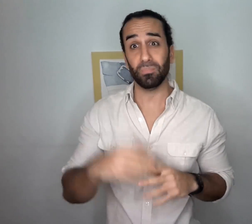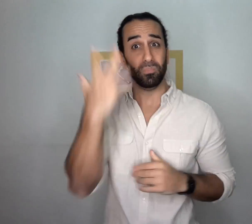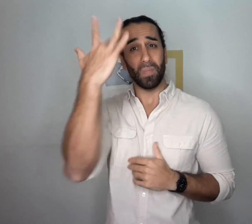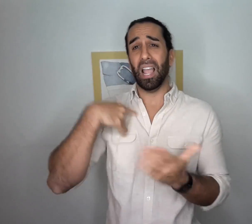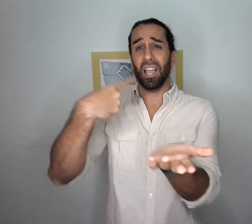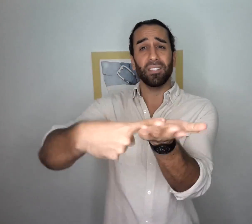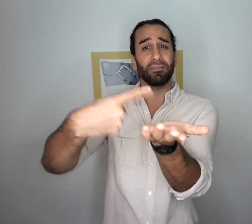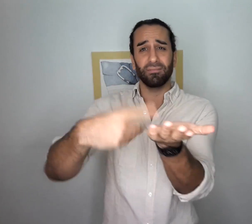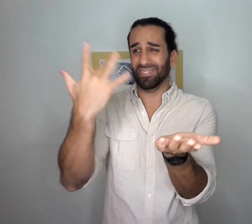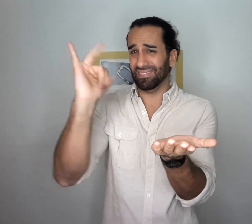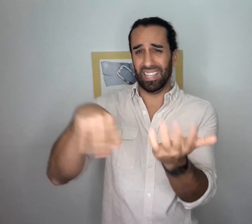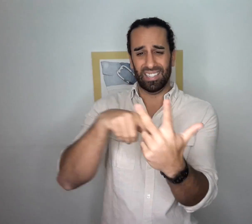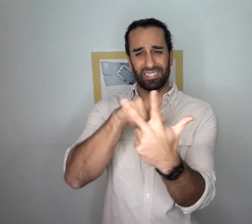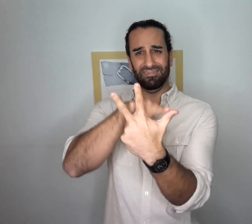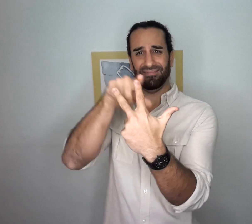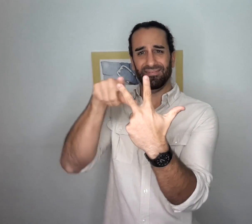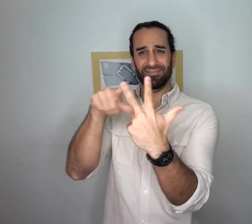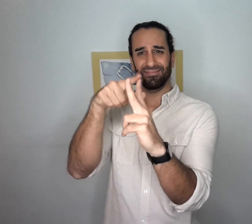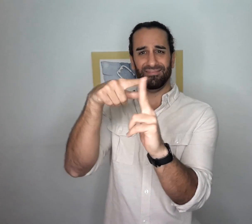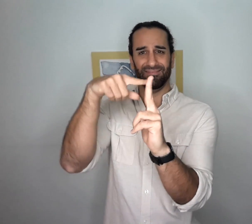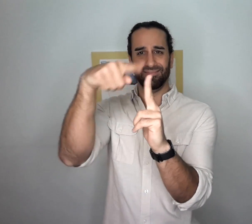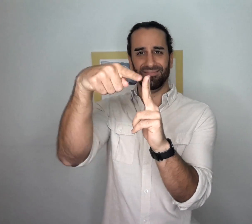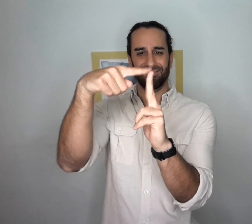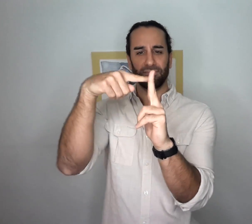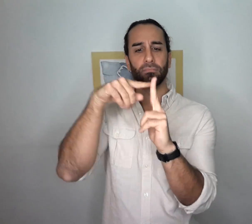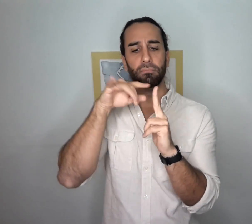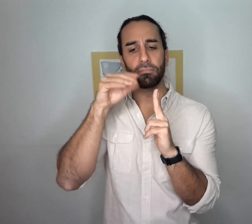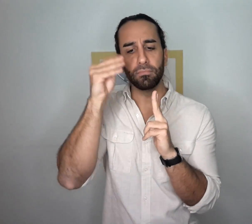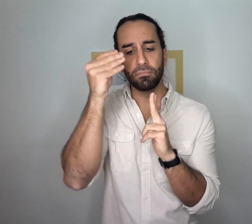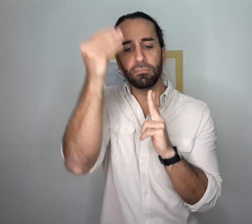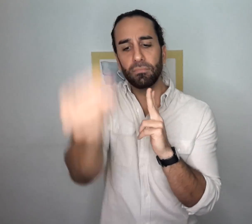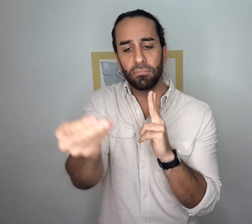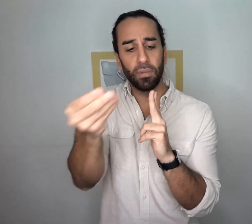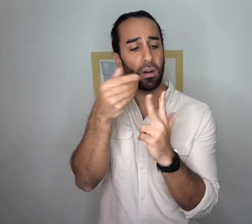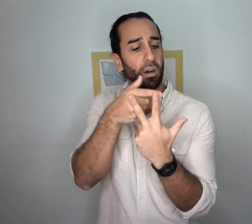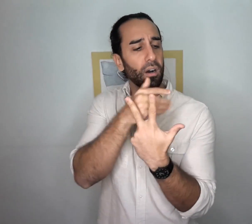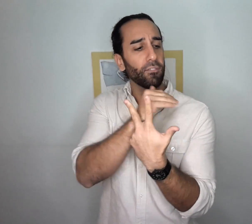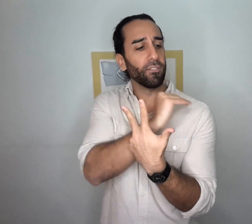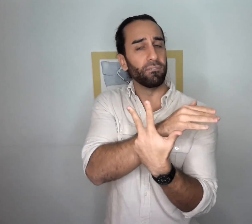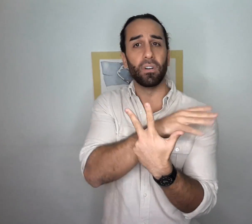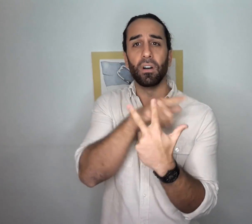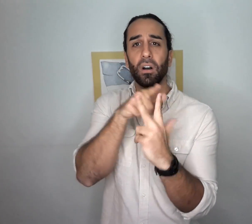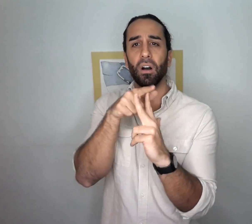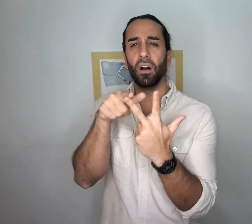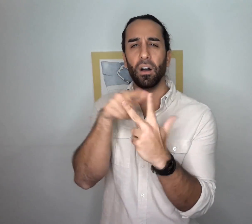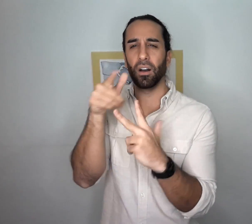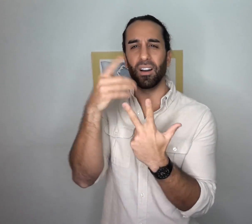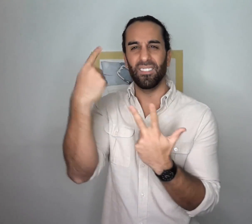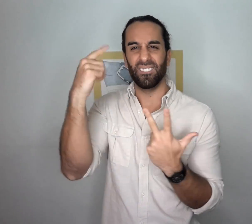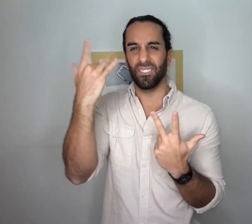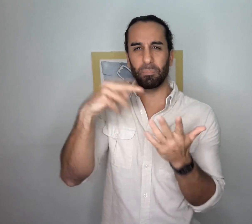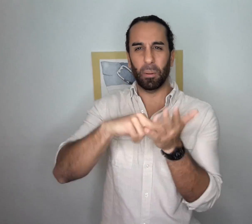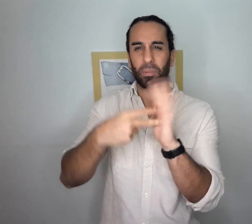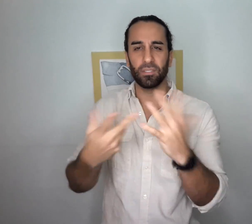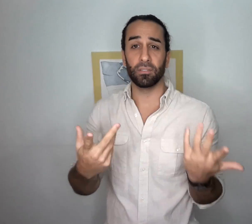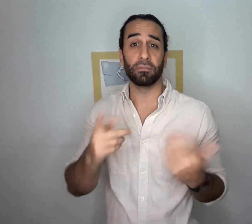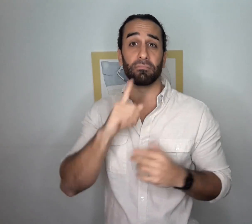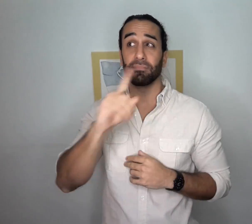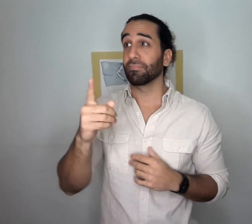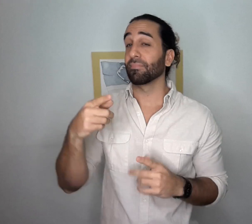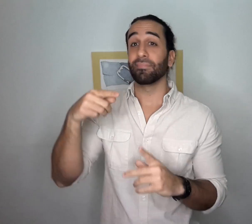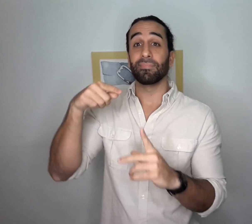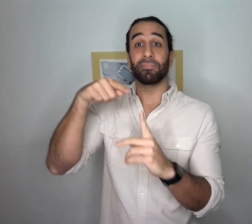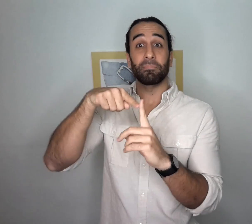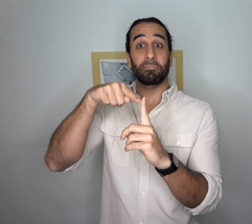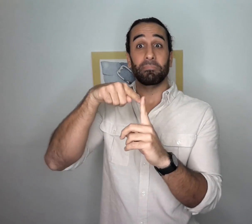So why am I talking about these 3 stages of life and the relationships between our past, current and future selves?